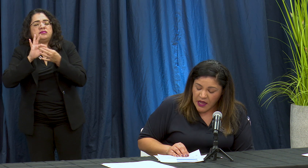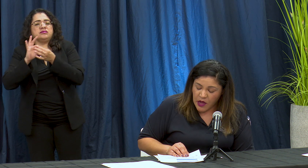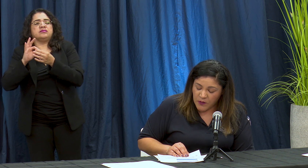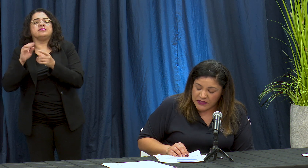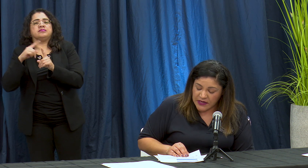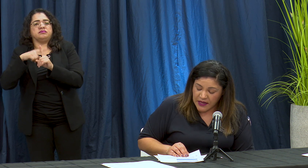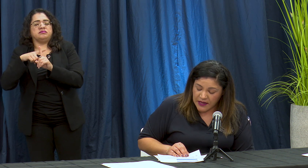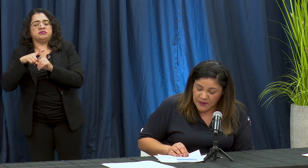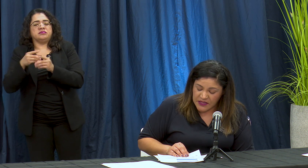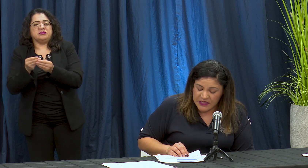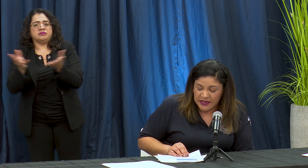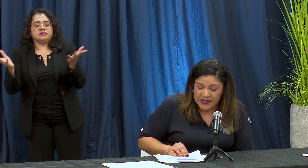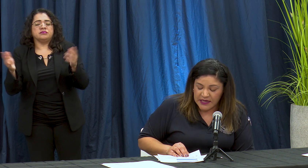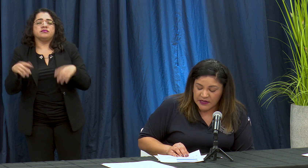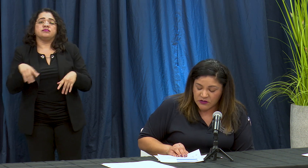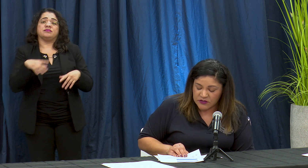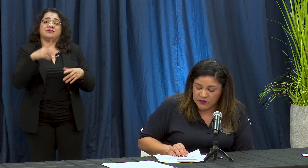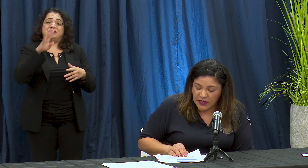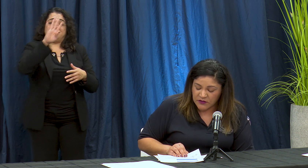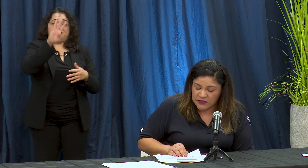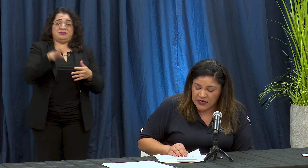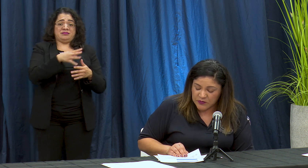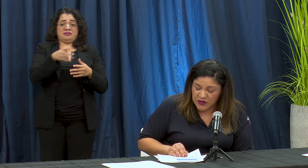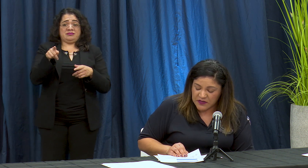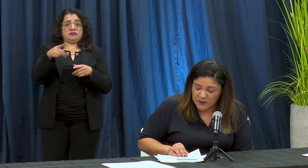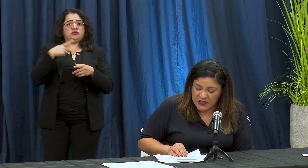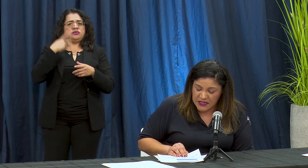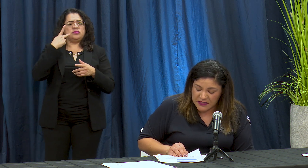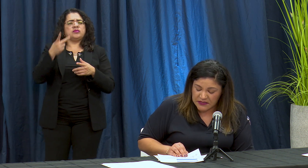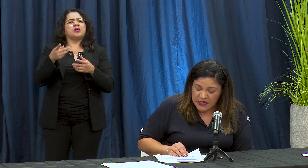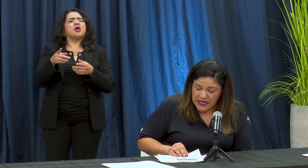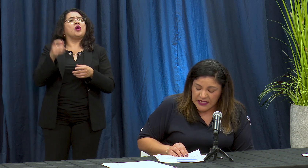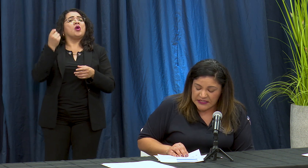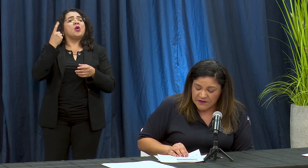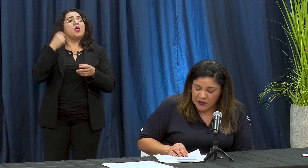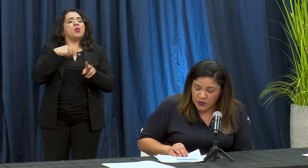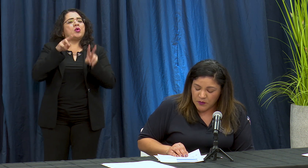Montara amedy de que llegó resultados de las pruebas pendiente z-- y SI valuing